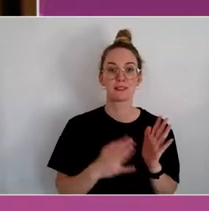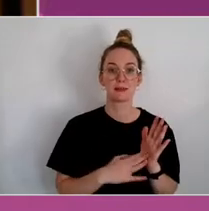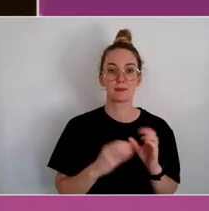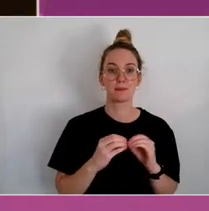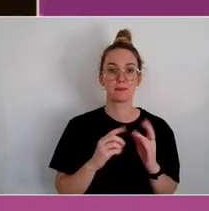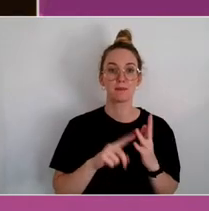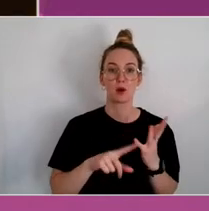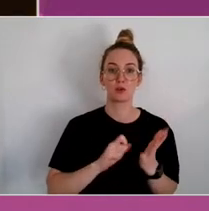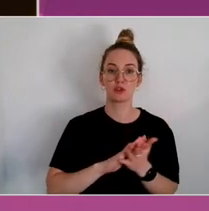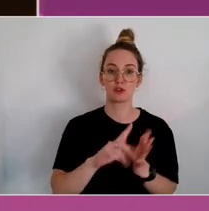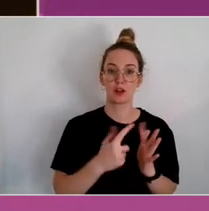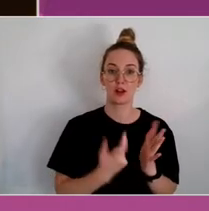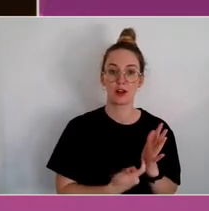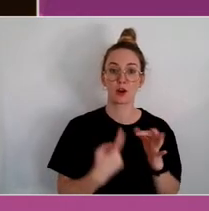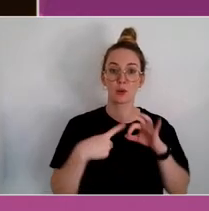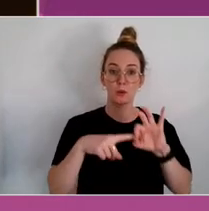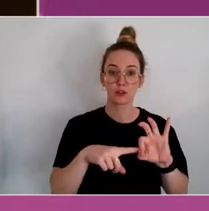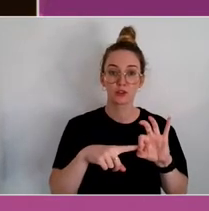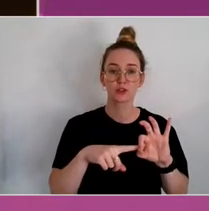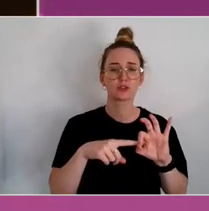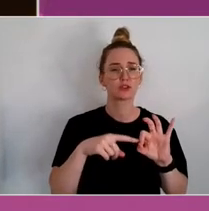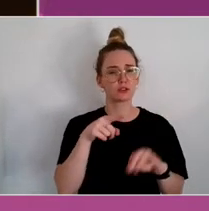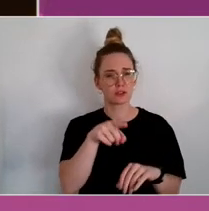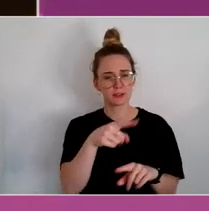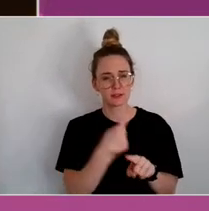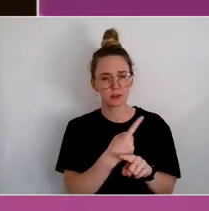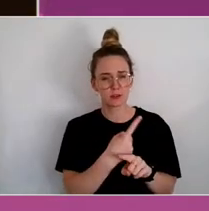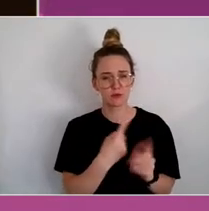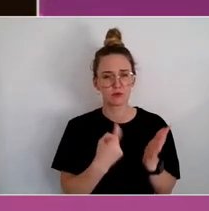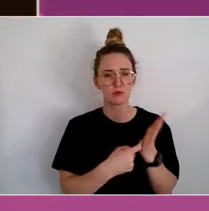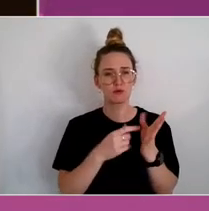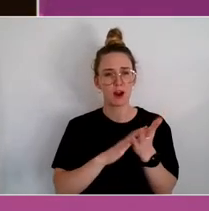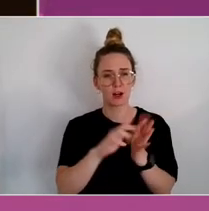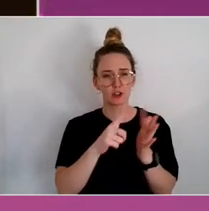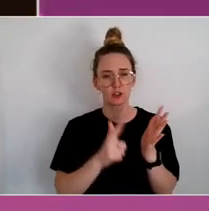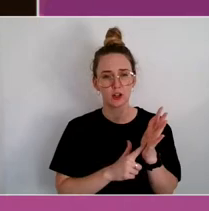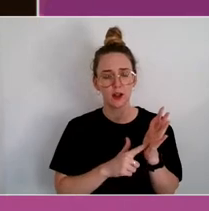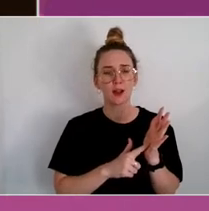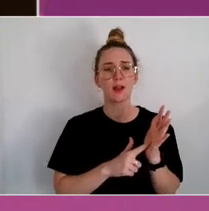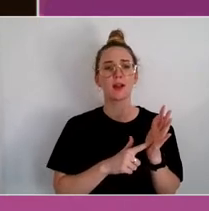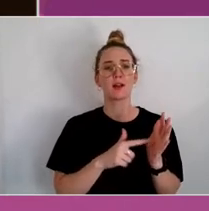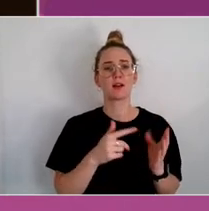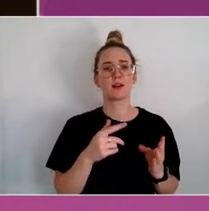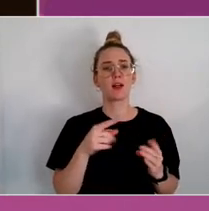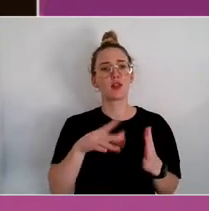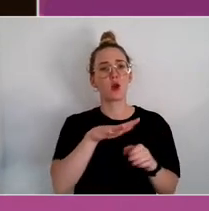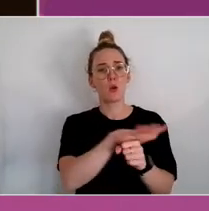He references something you mentioned, Rachel, the local projects may not be the ones measured.